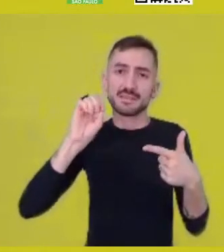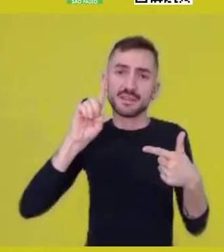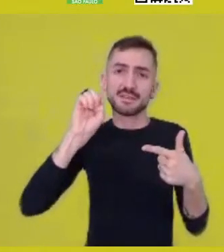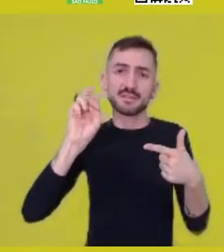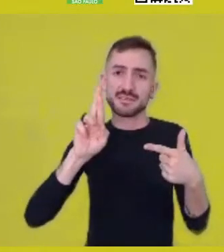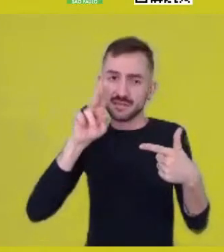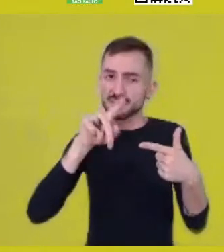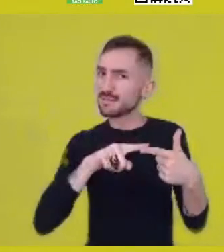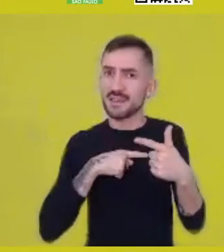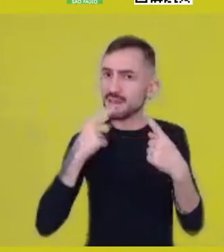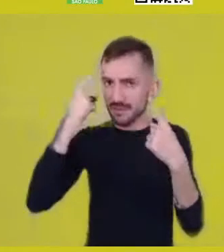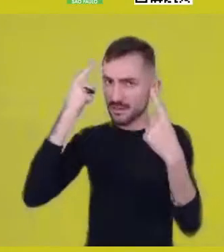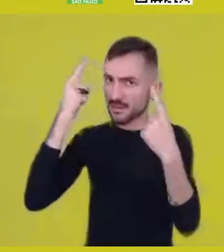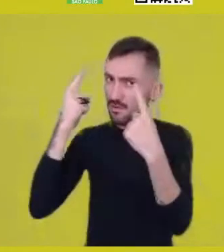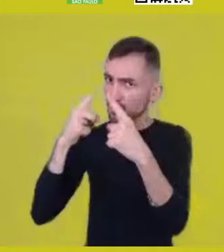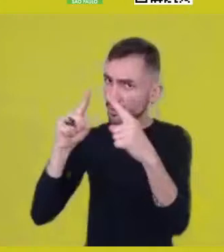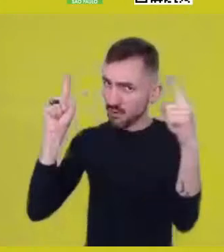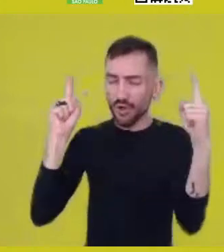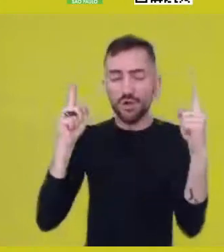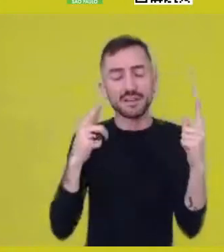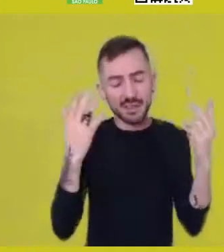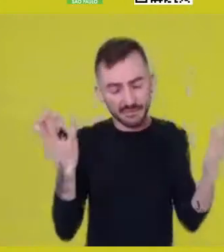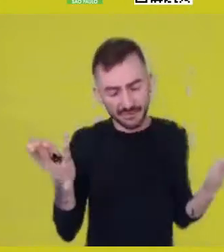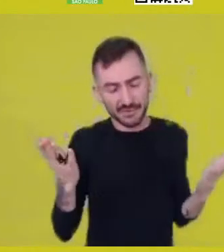Having said that...